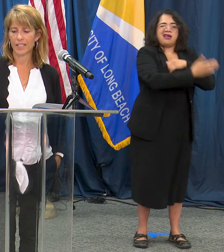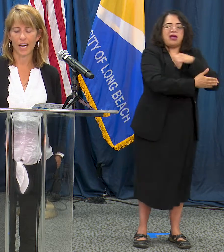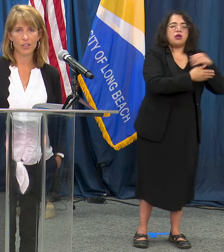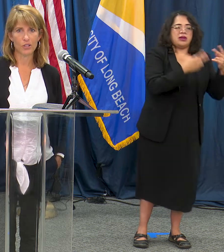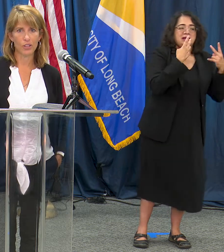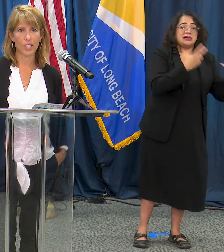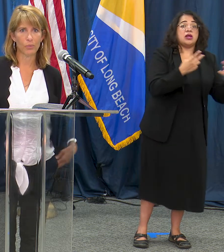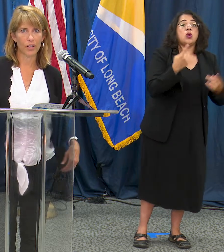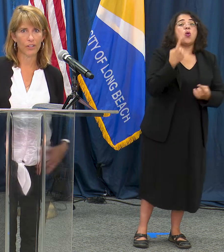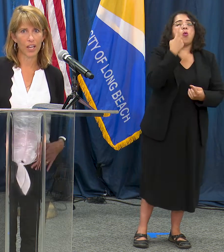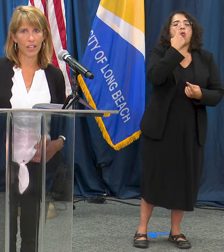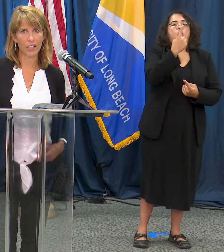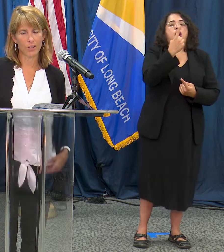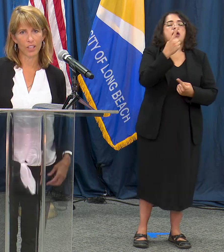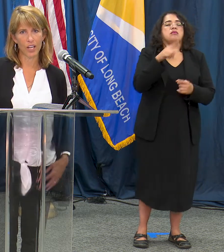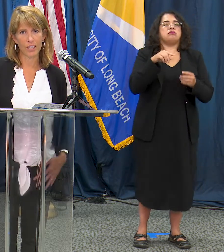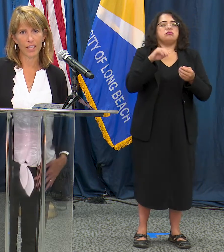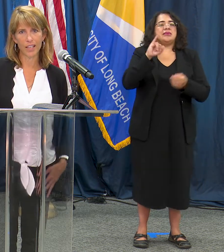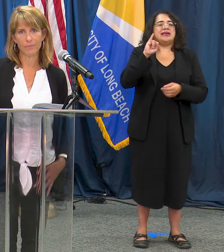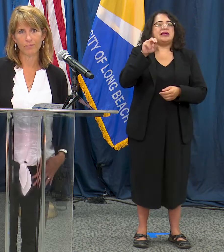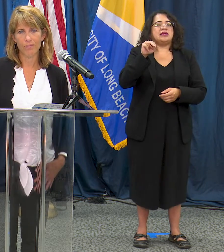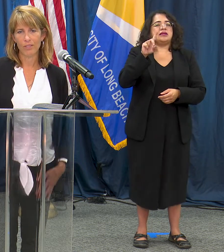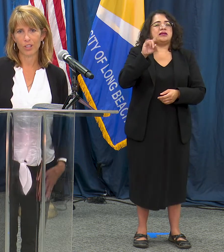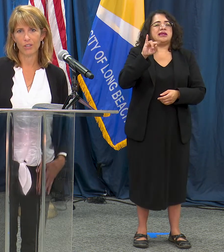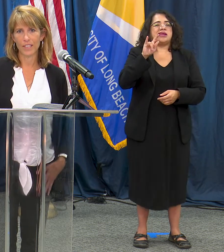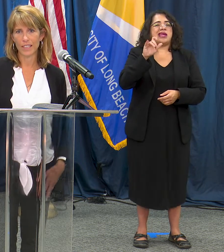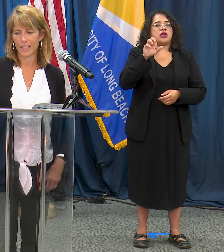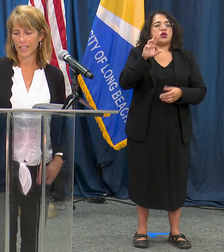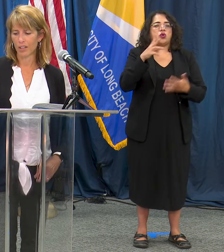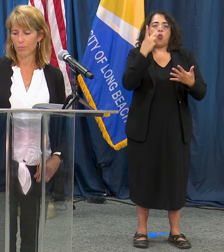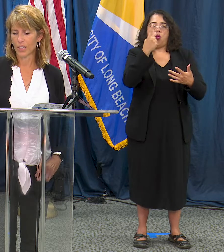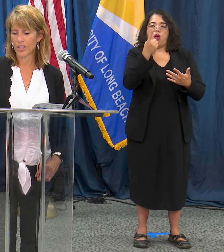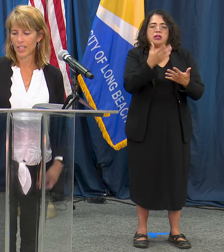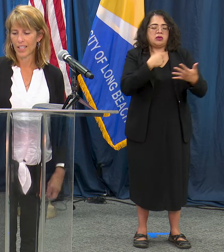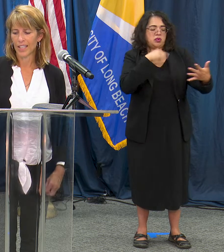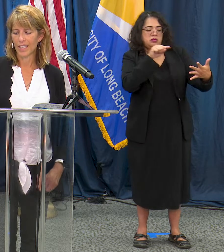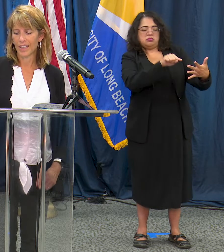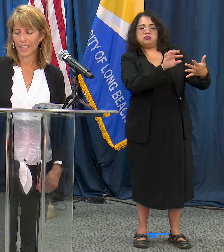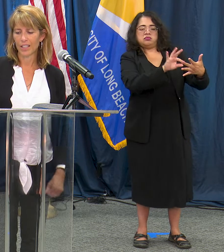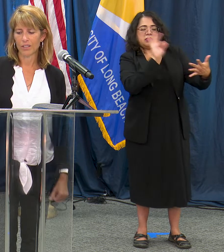story as to what's going on for COVID-19 in Long Beach. The increase